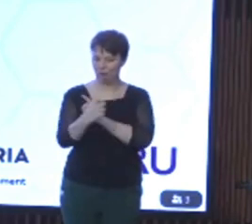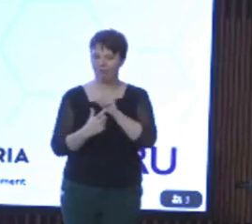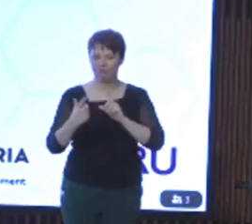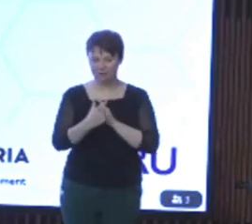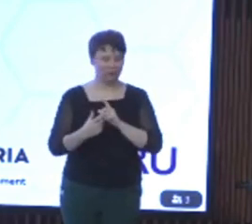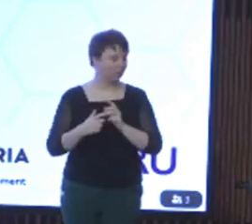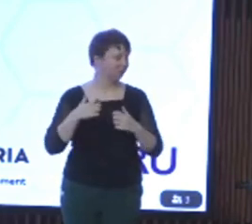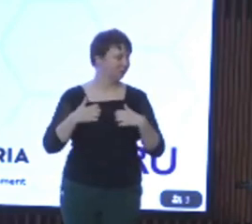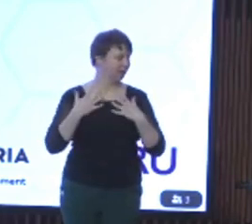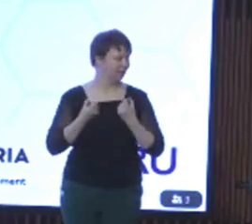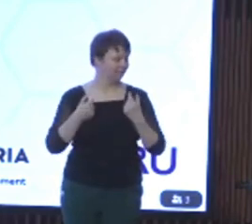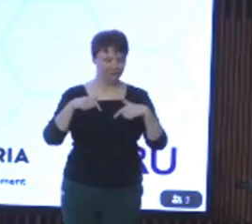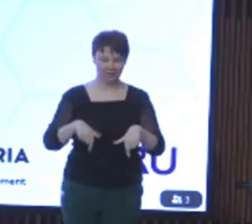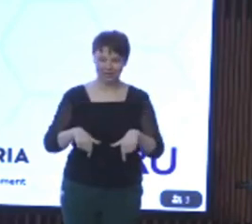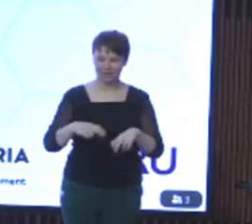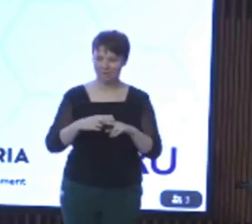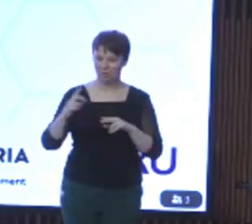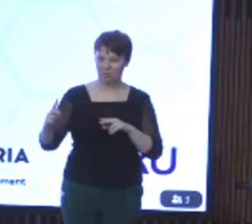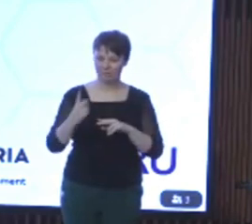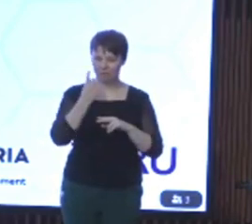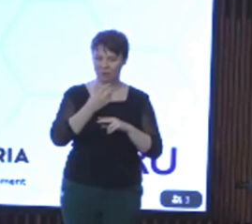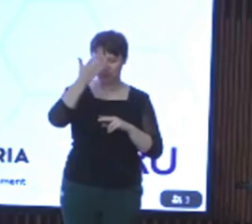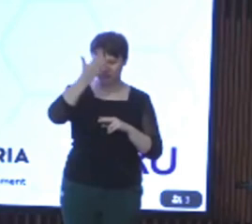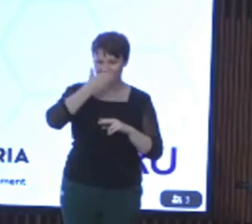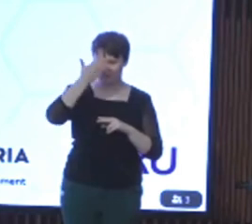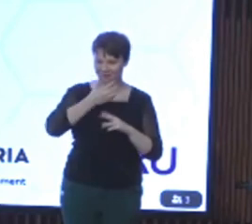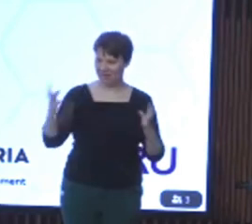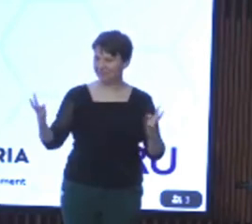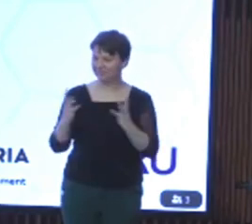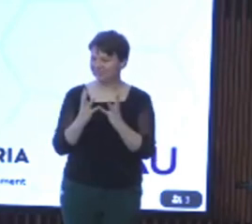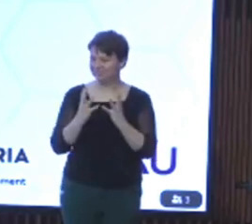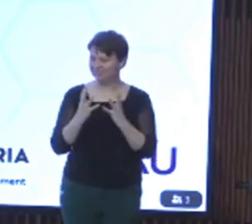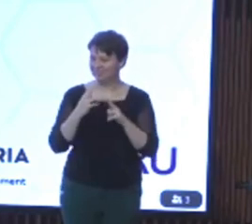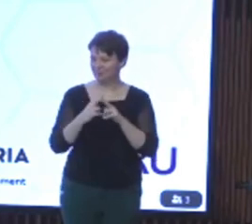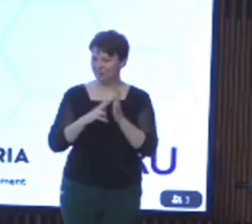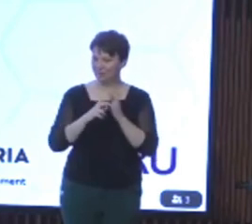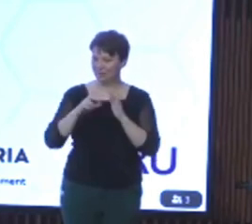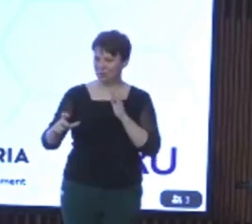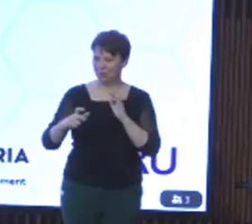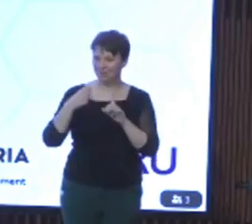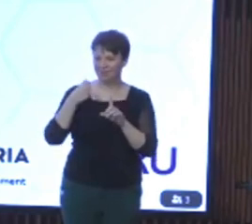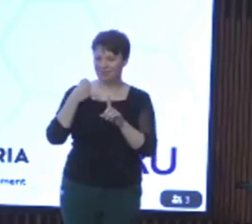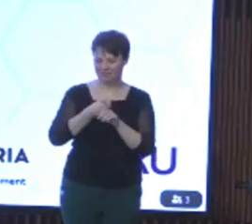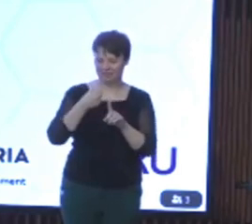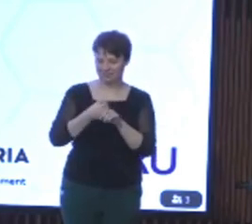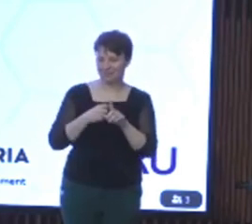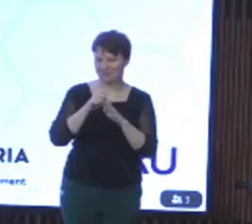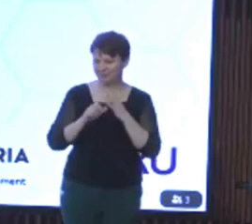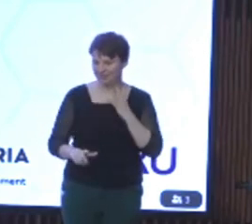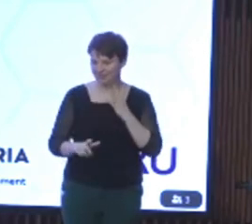on what is the first in-person get-together of Victoria's disability advocacy sector since 2019.